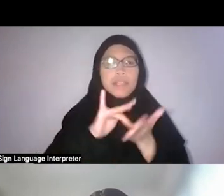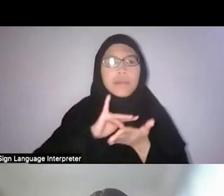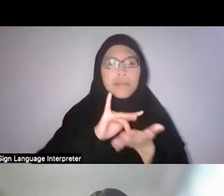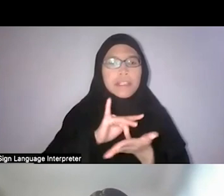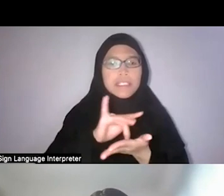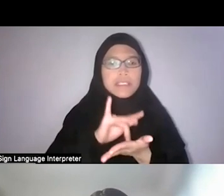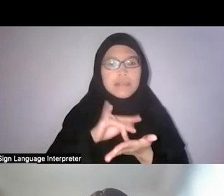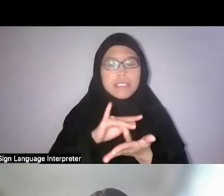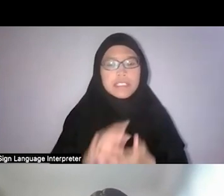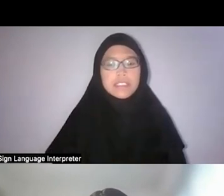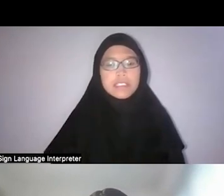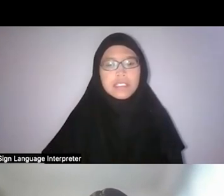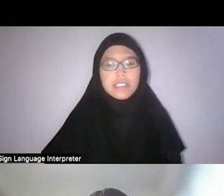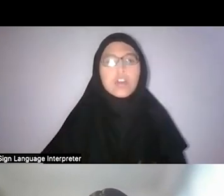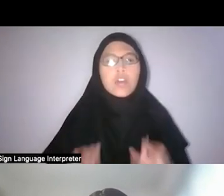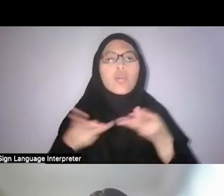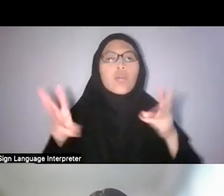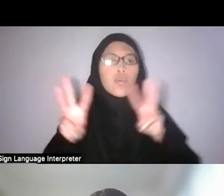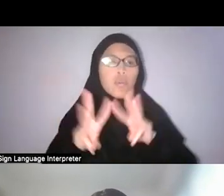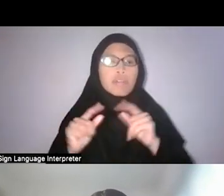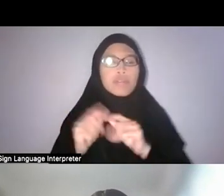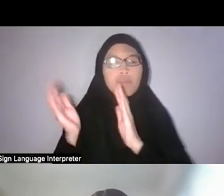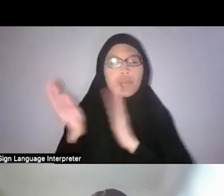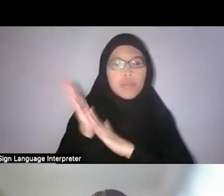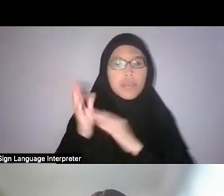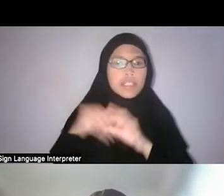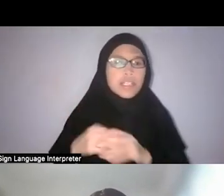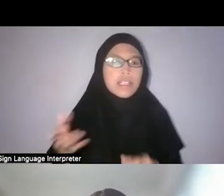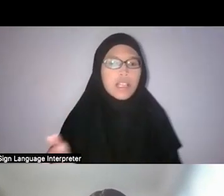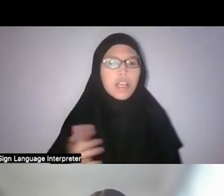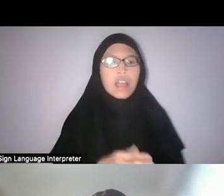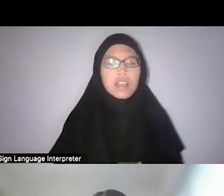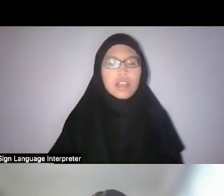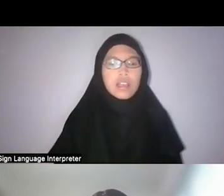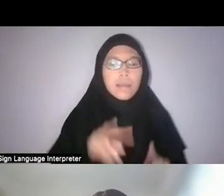I would say, worthy of praise in their perspective.